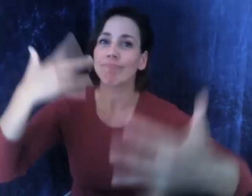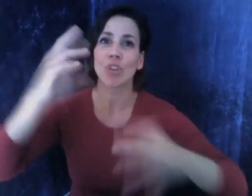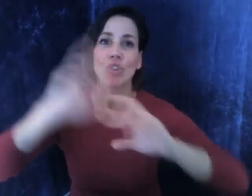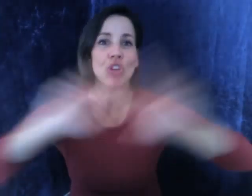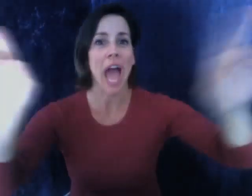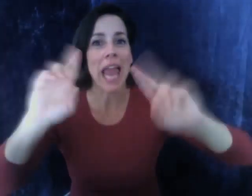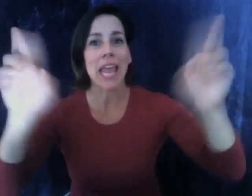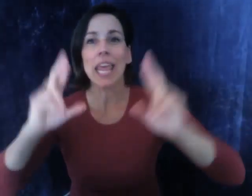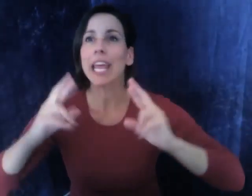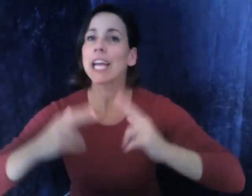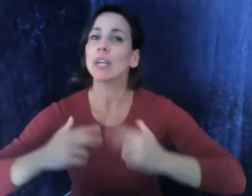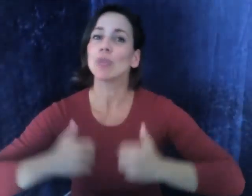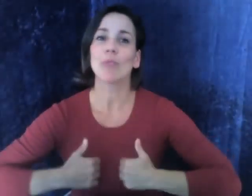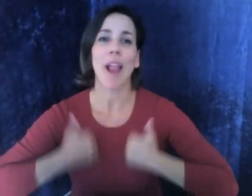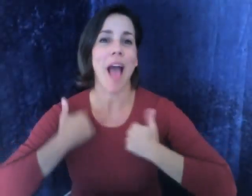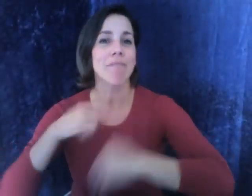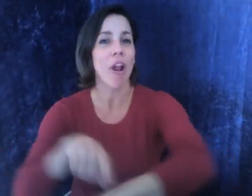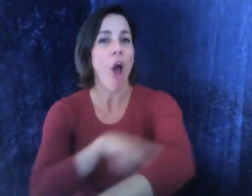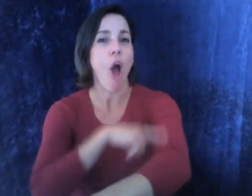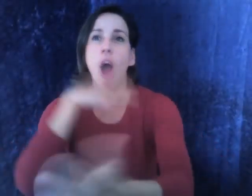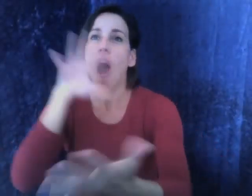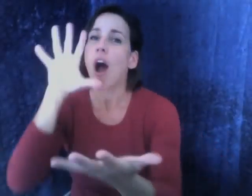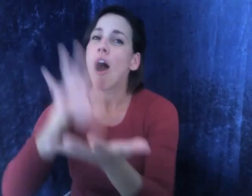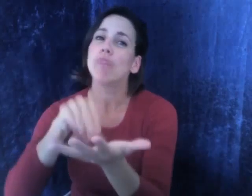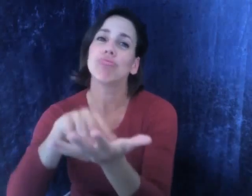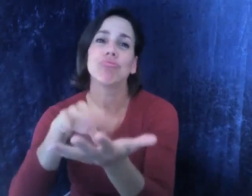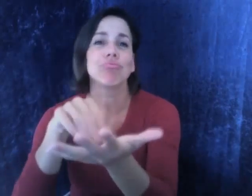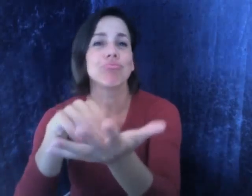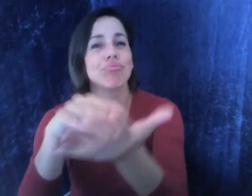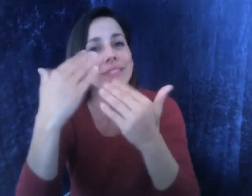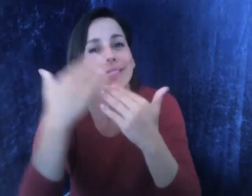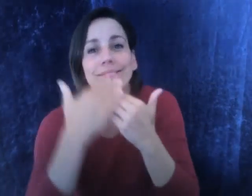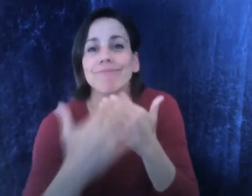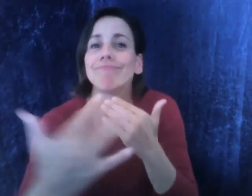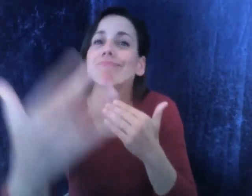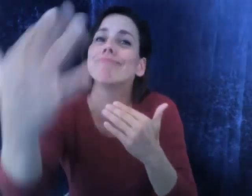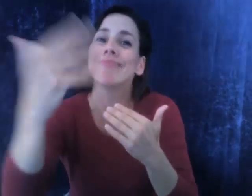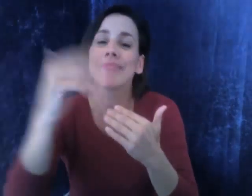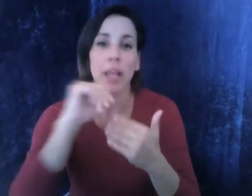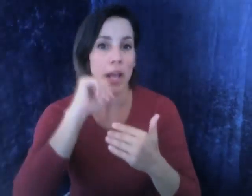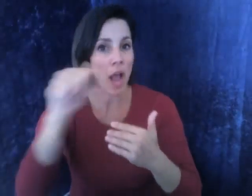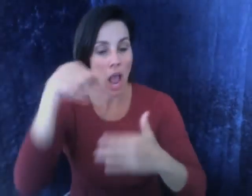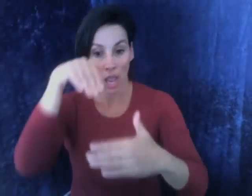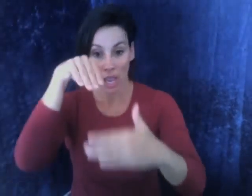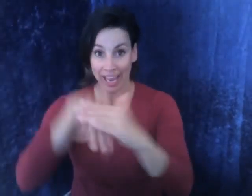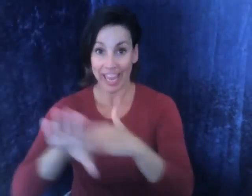then they will be ready to apply a life long learning skills,